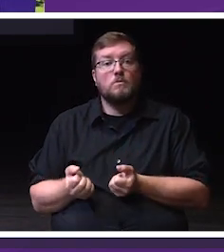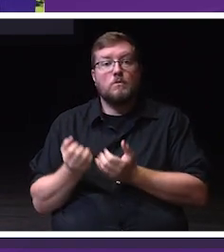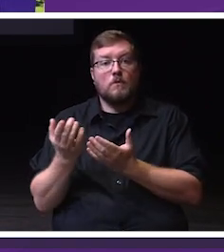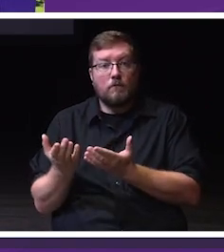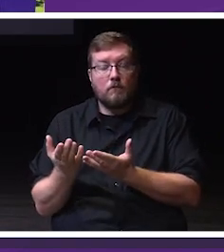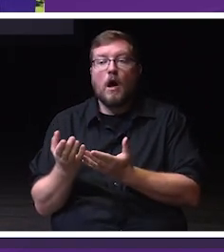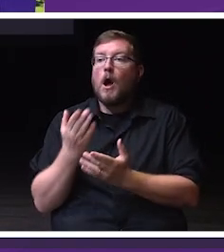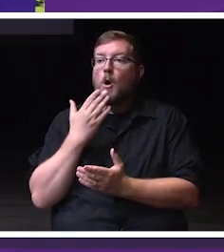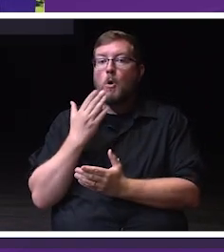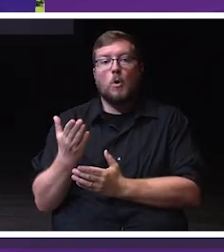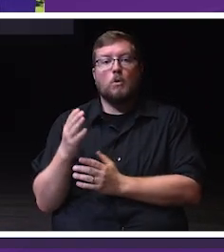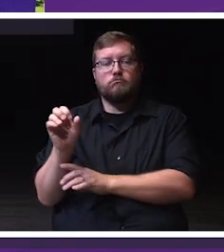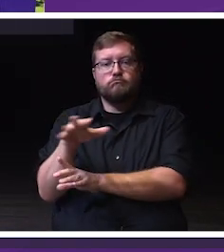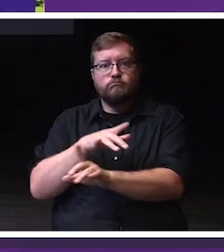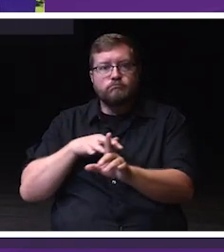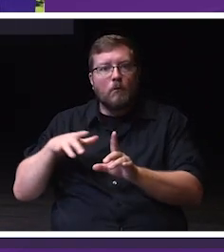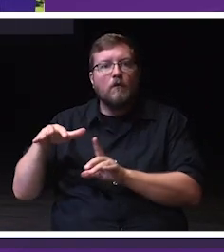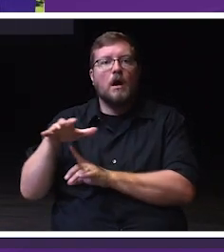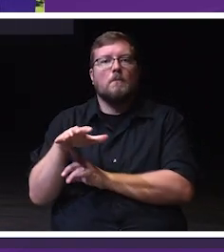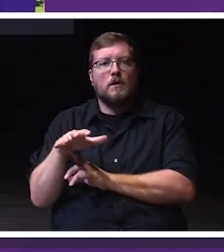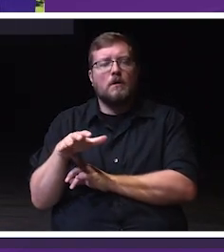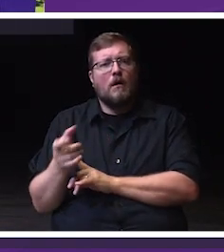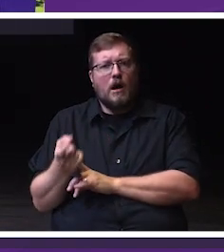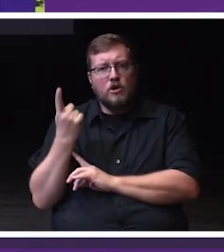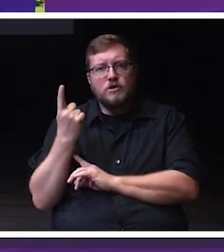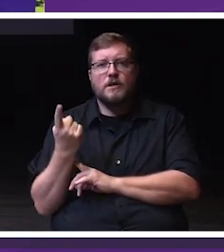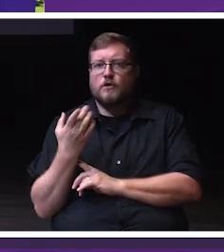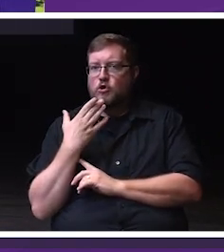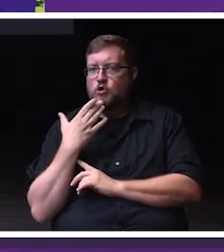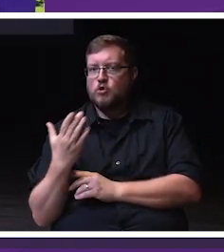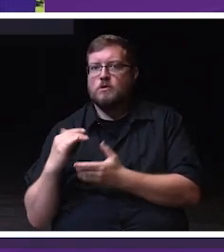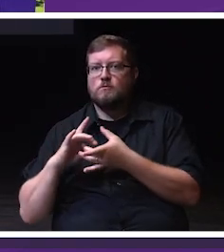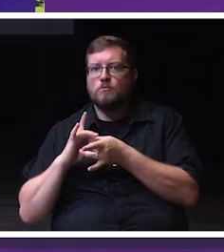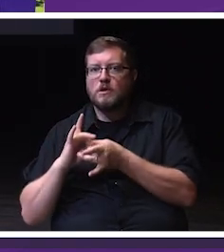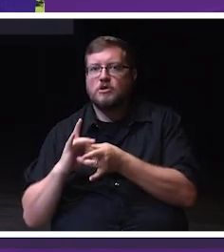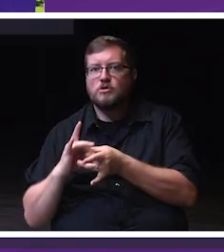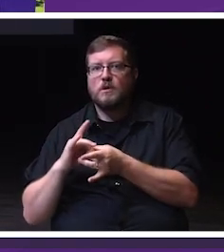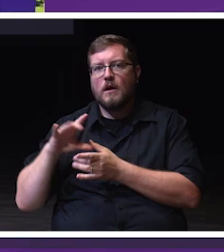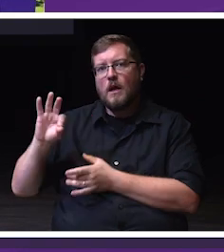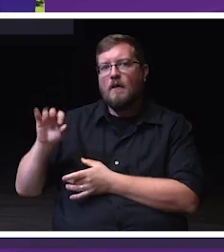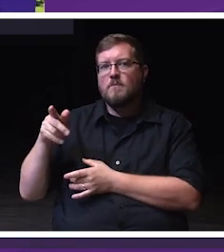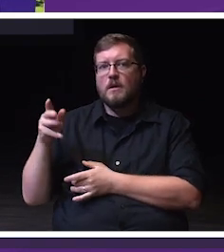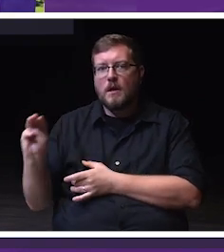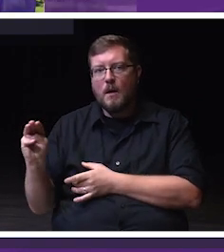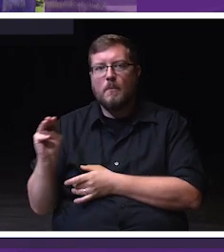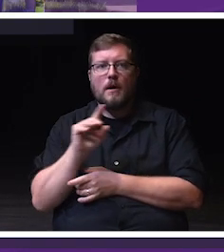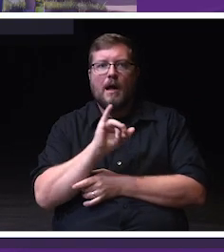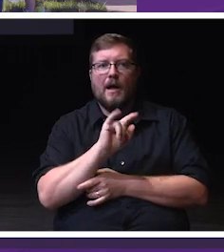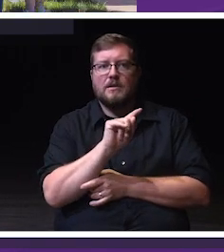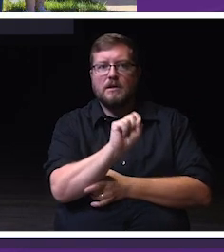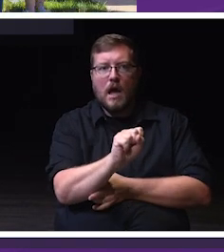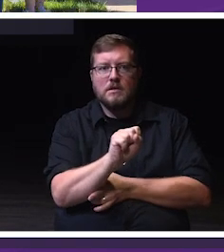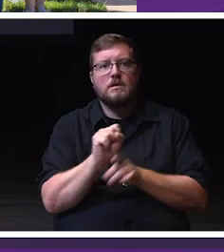There is a symbolic relationship between FP&M and ITS. ITS■ technology requires electrical power